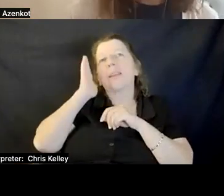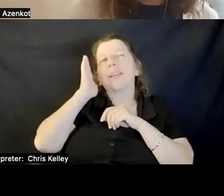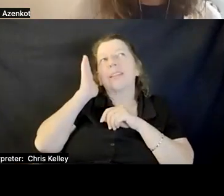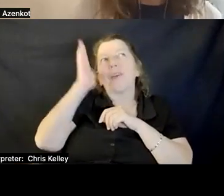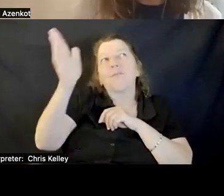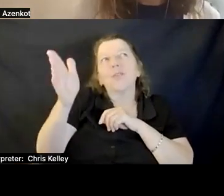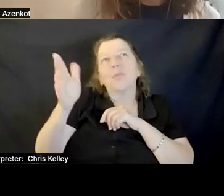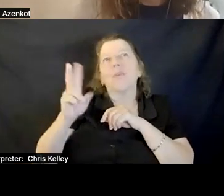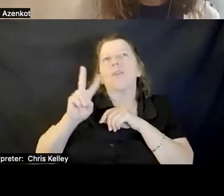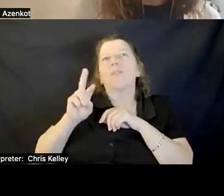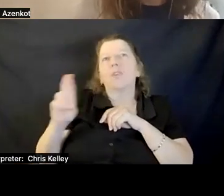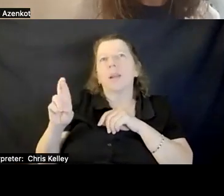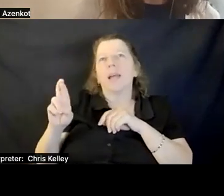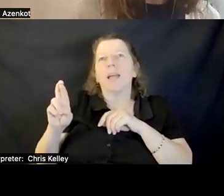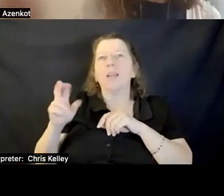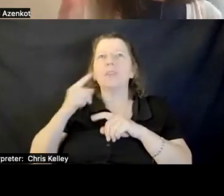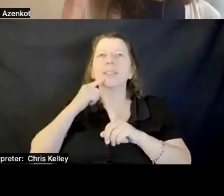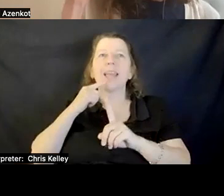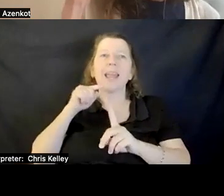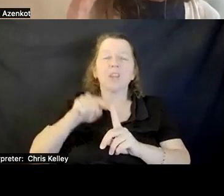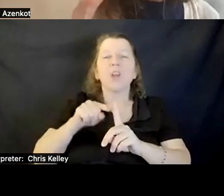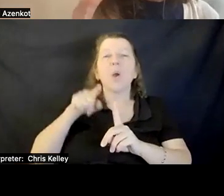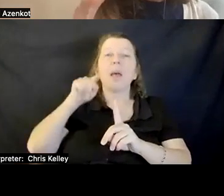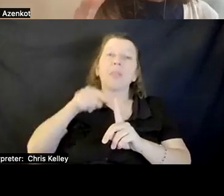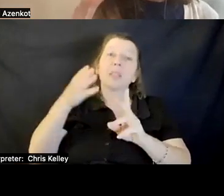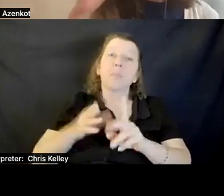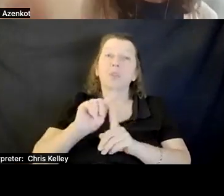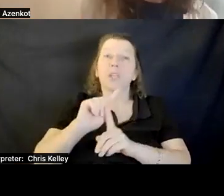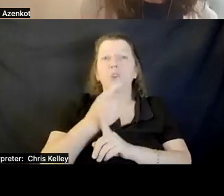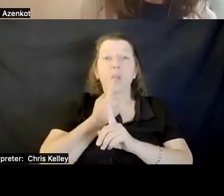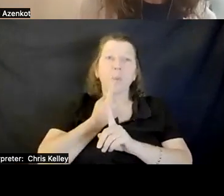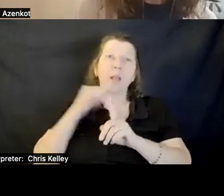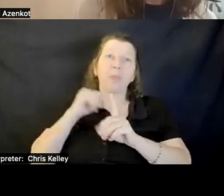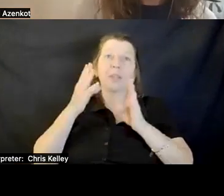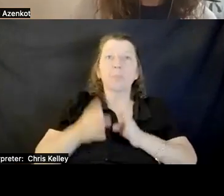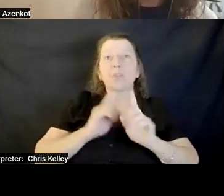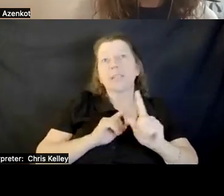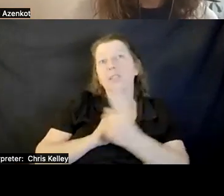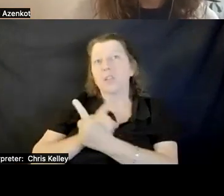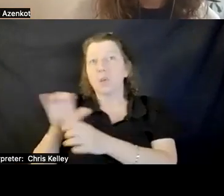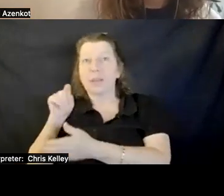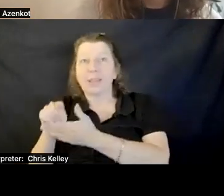She is turning around, she is doing this, this happens, that happens. All these kinds of cues.